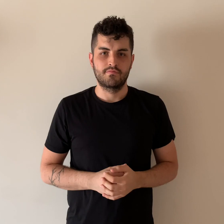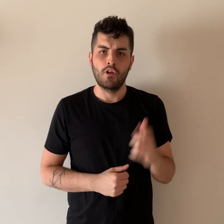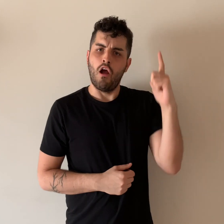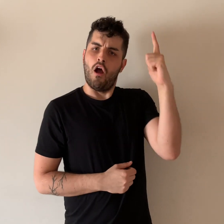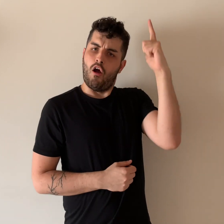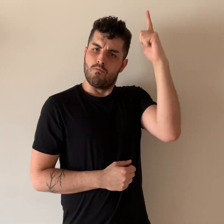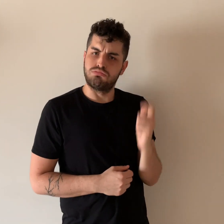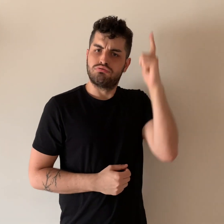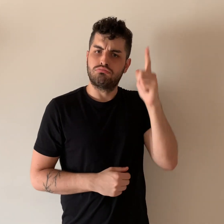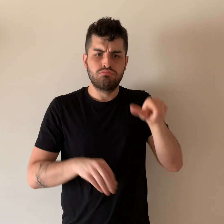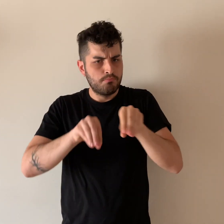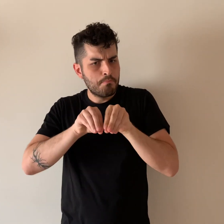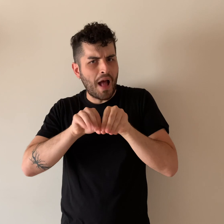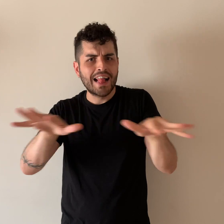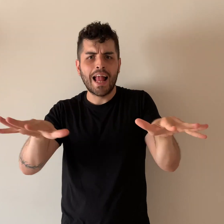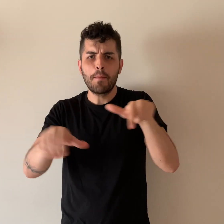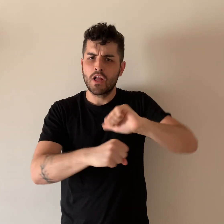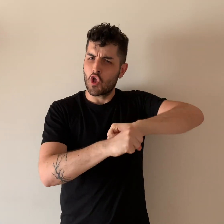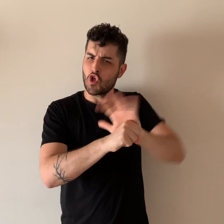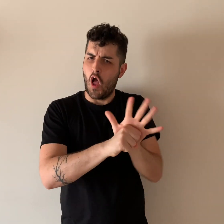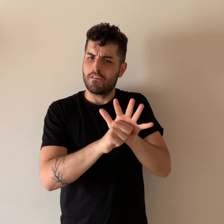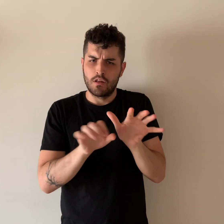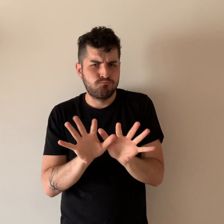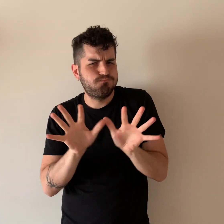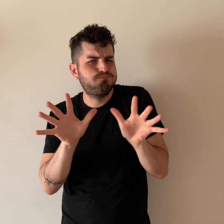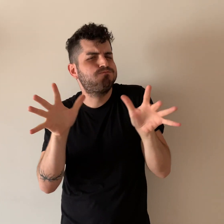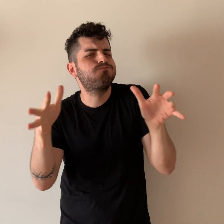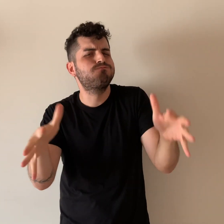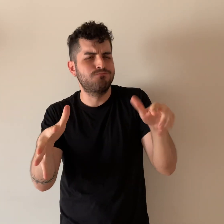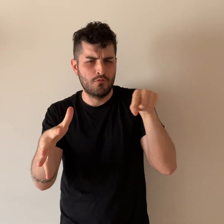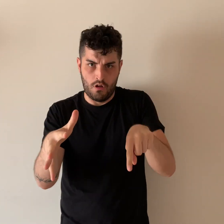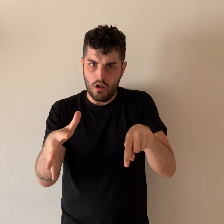Since the COVID-19 pandemic began, there has been an increase